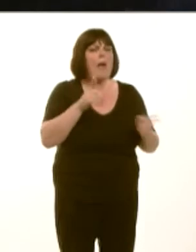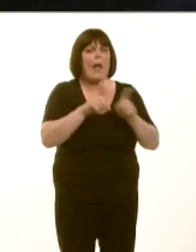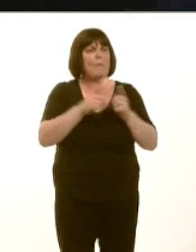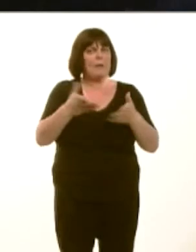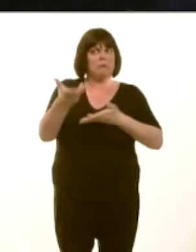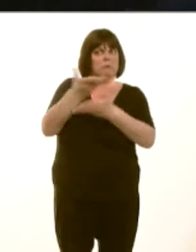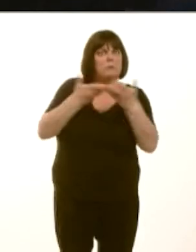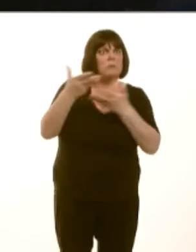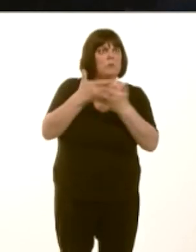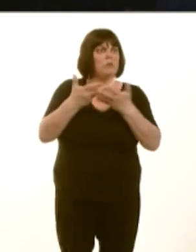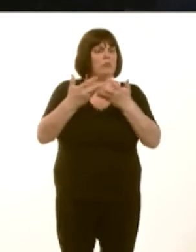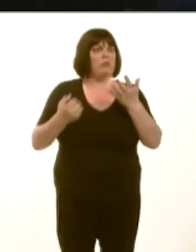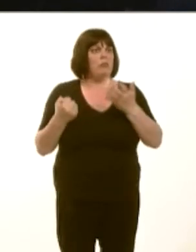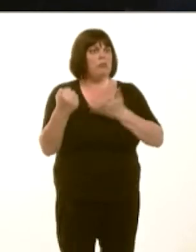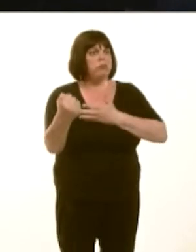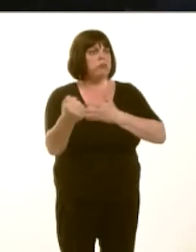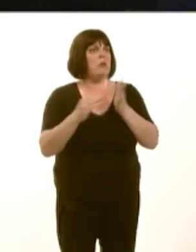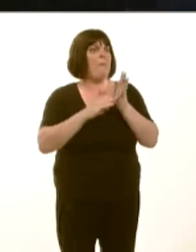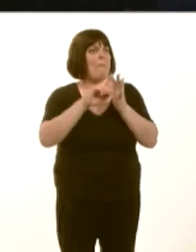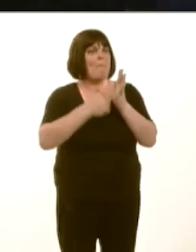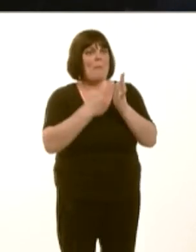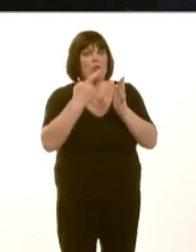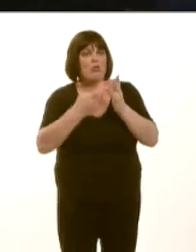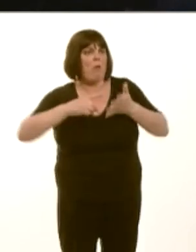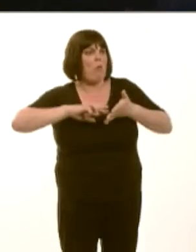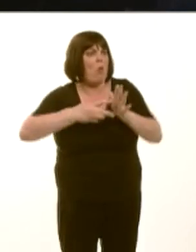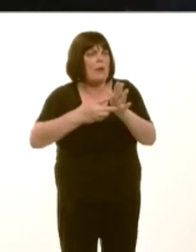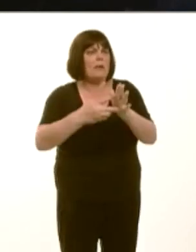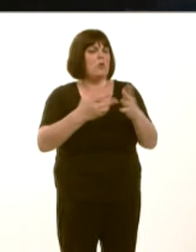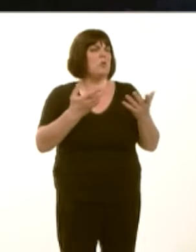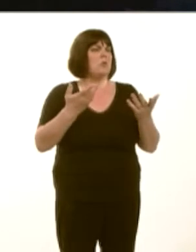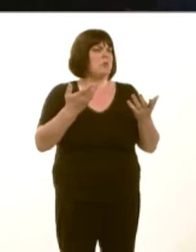Wales regarding the planned metro, as the operators Iíve discussed the plans with have